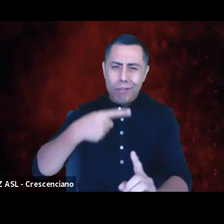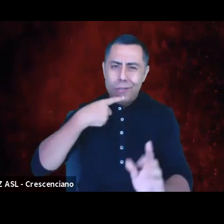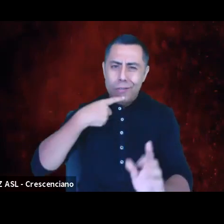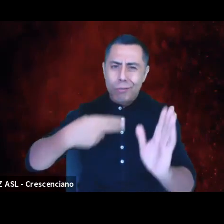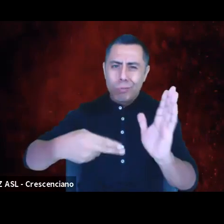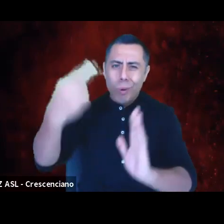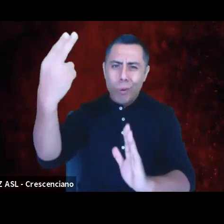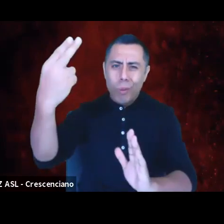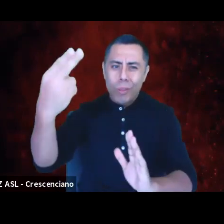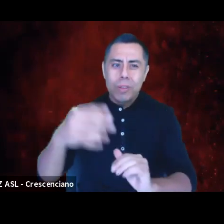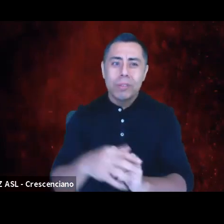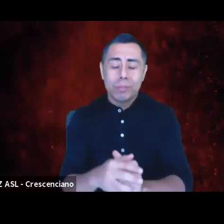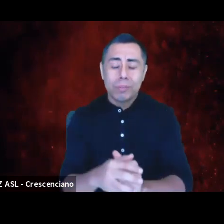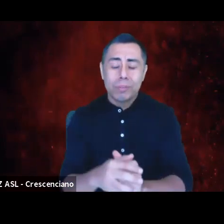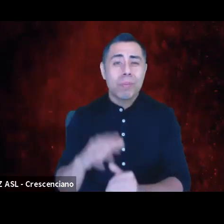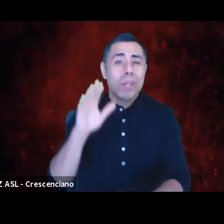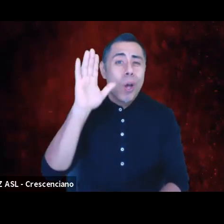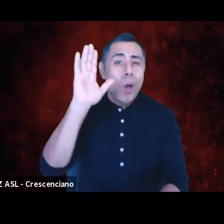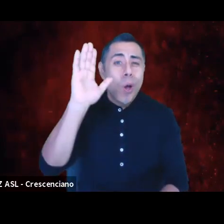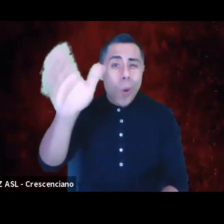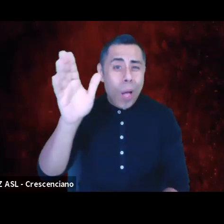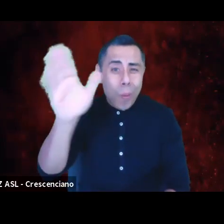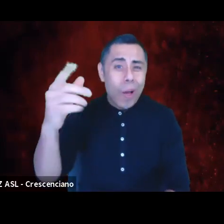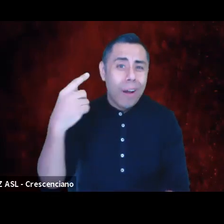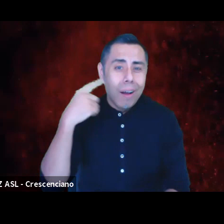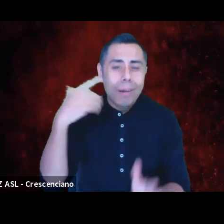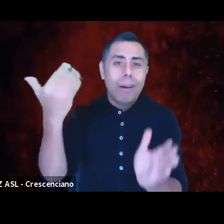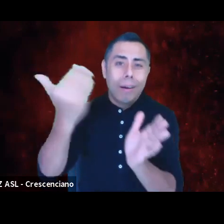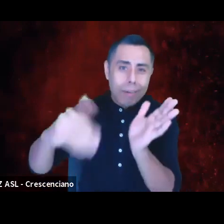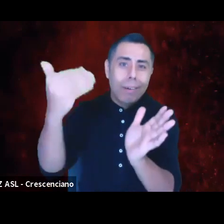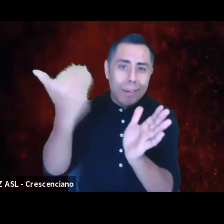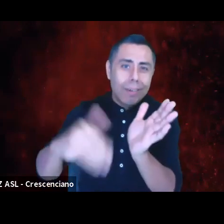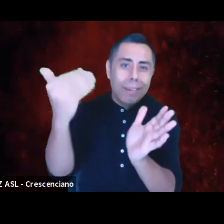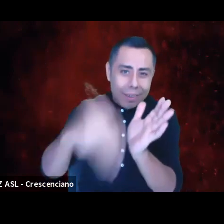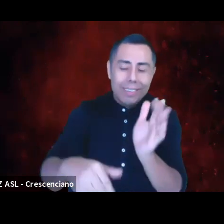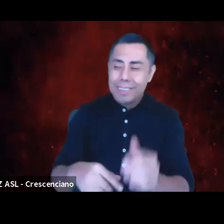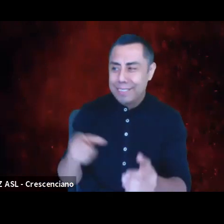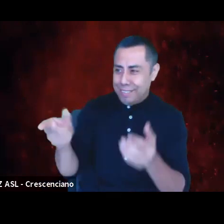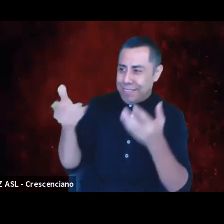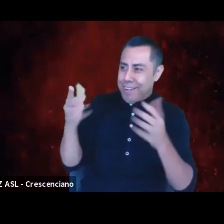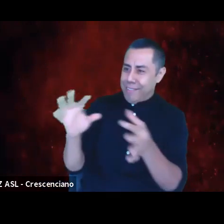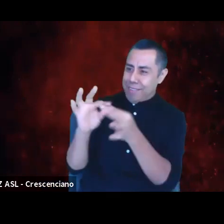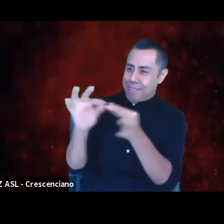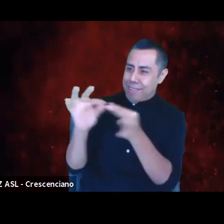A lotta this is gonna feel like redundant because they done said it, y'all . They just said it all, but I'm gonna give you